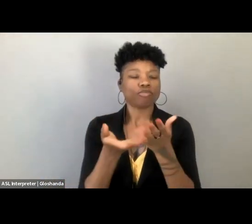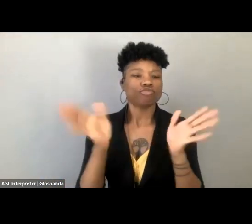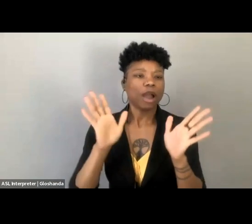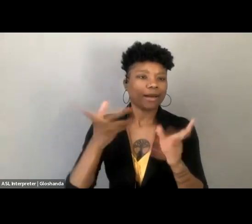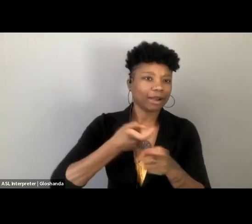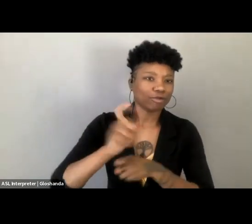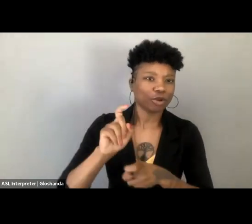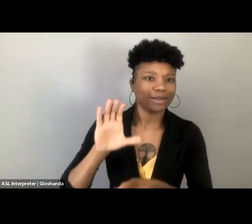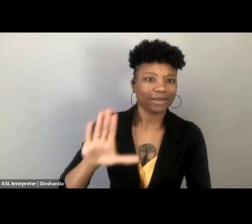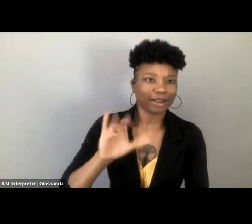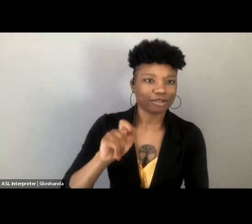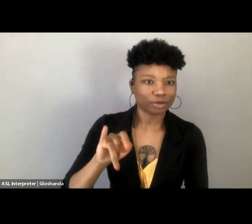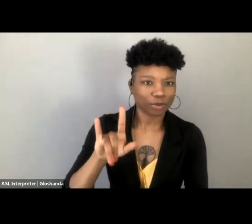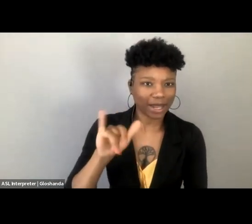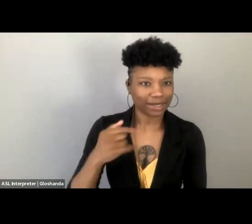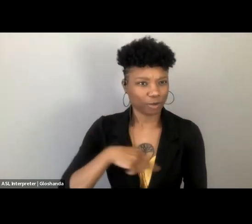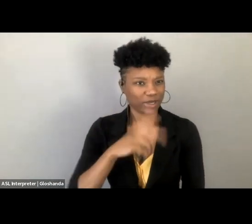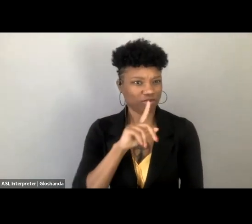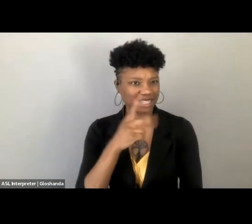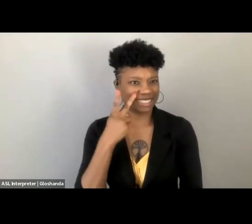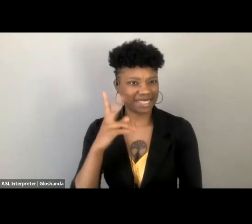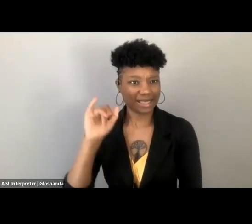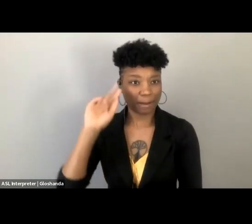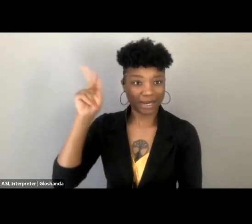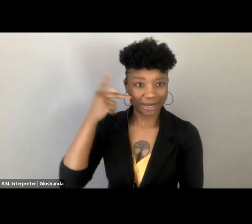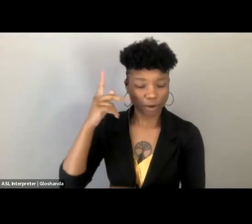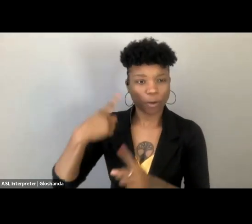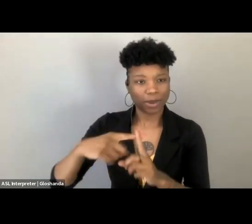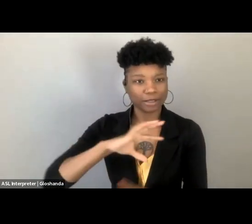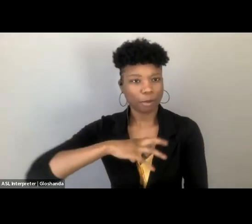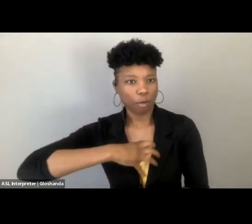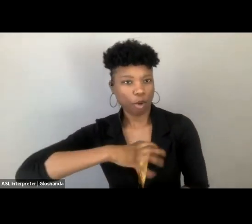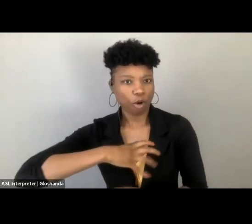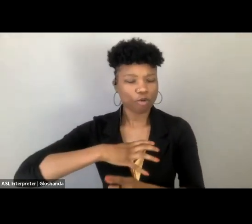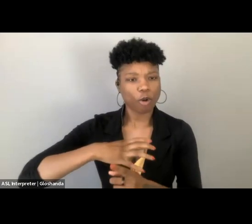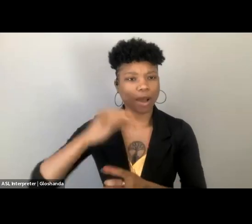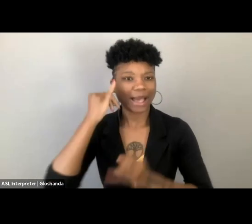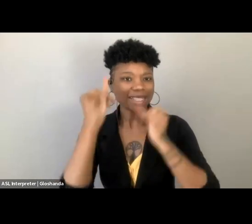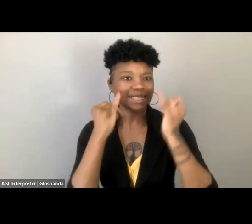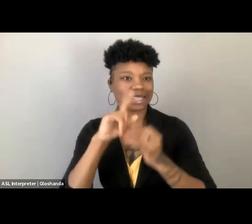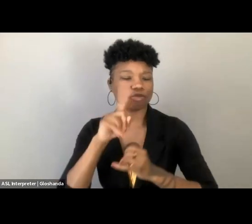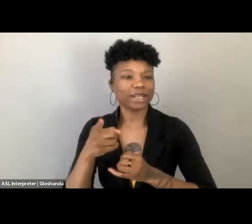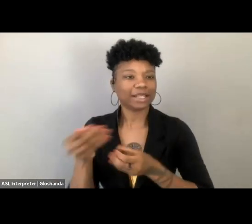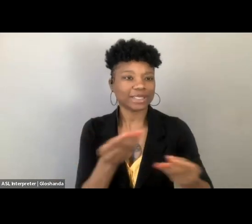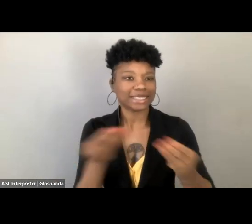in being presented as apolitical and moral above all, as facilitating the domination of a variety of groups